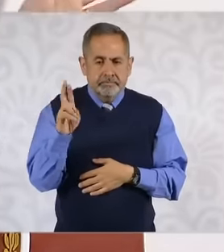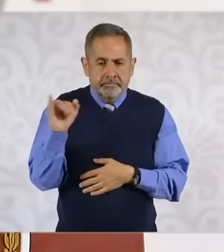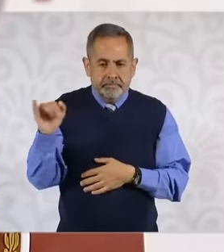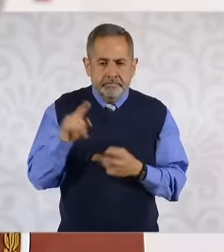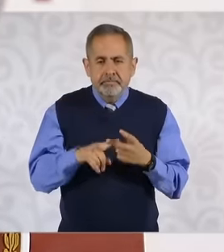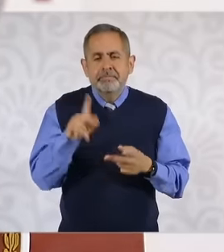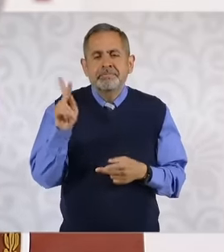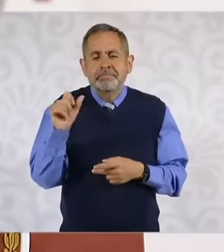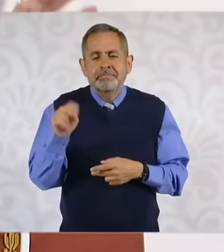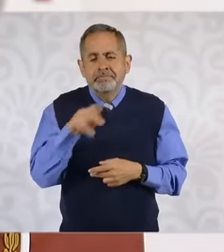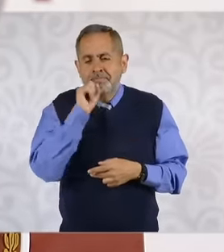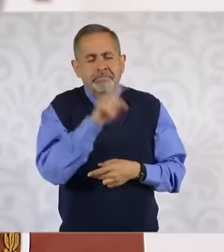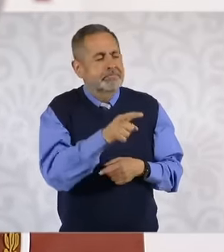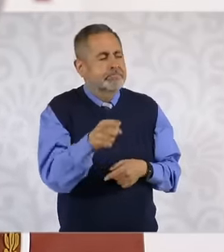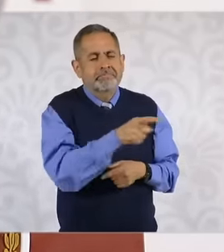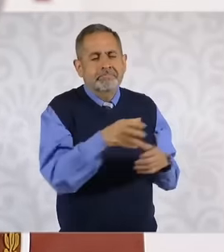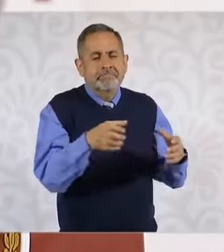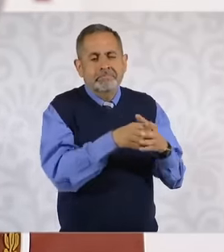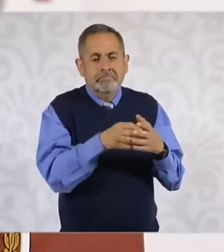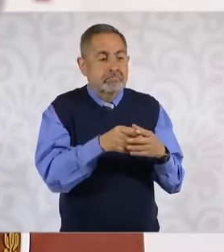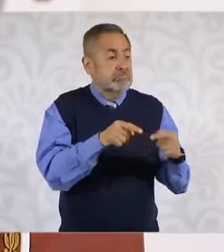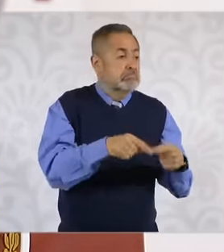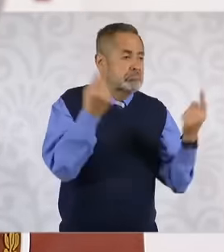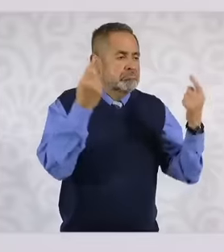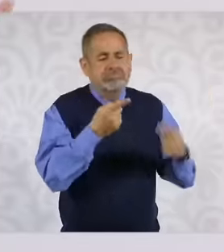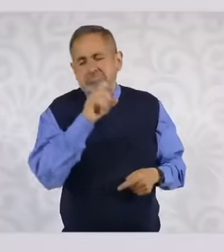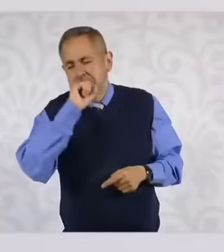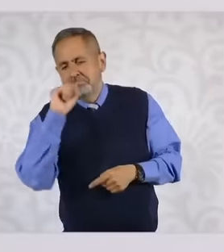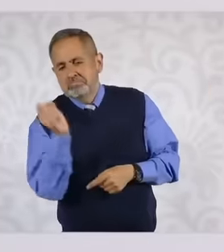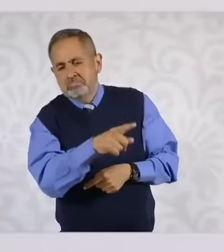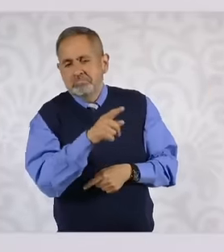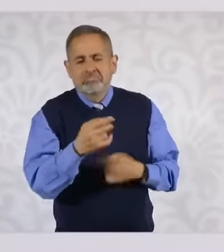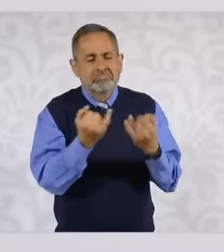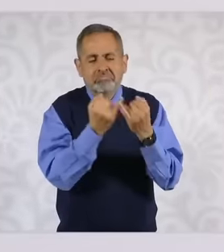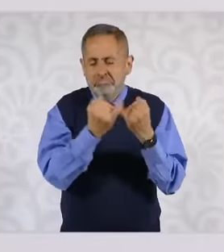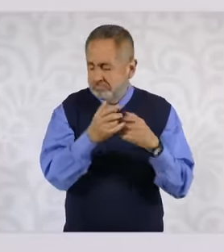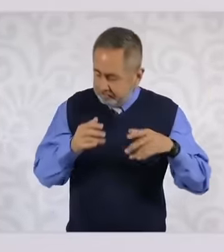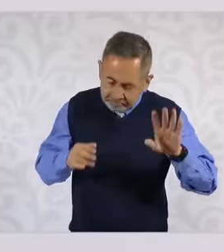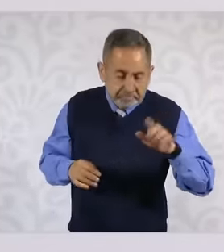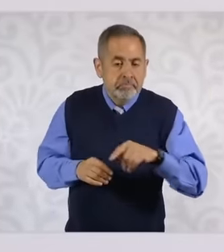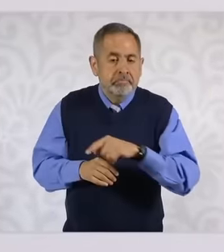in the neoliberal era they supposedly did not agree with it but they followed it making then